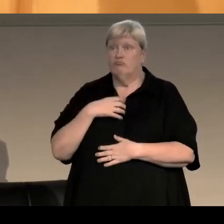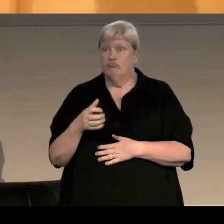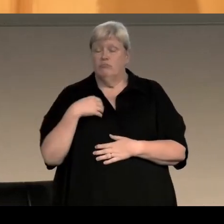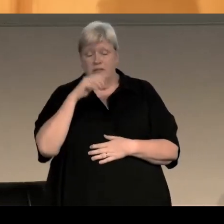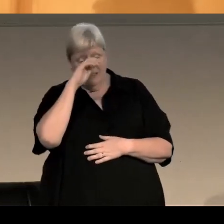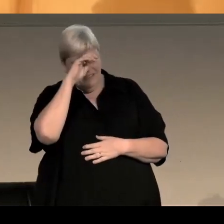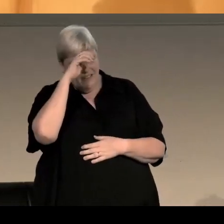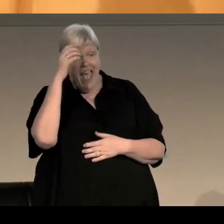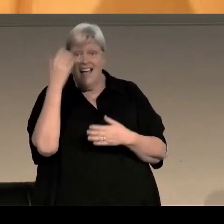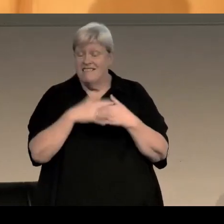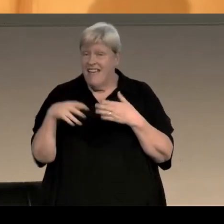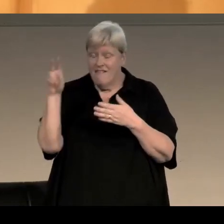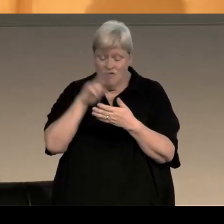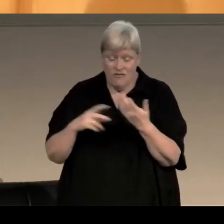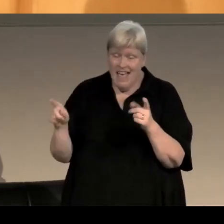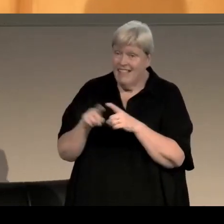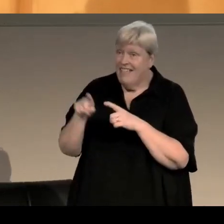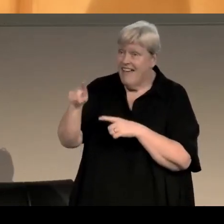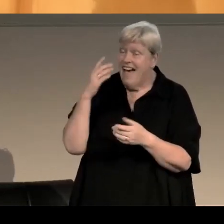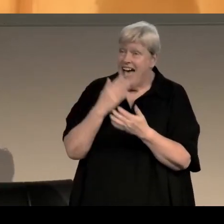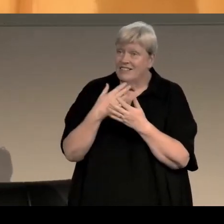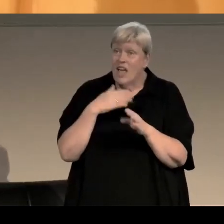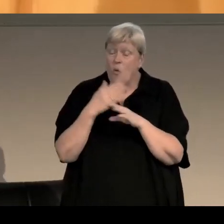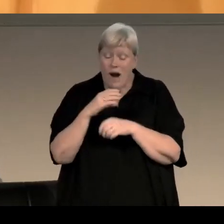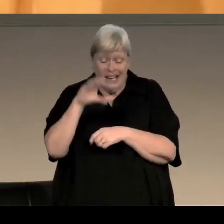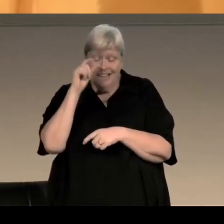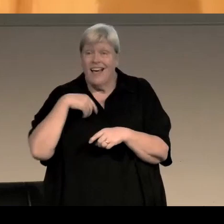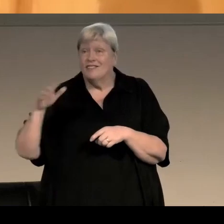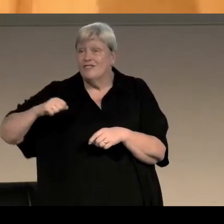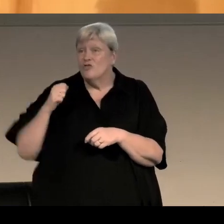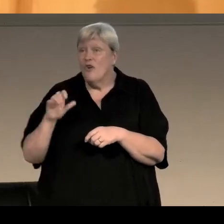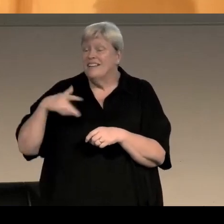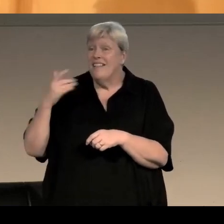I'd never read a book like this, I'd never read a book that actually had working-class Scottish life on the page,